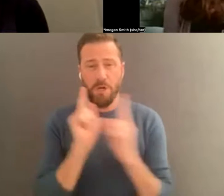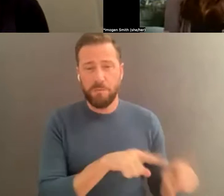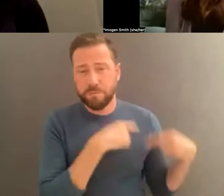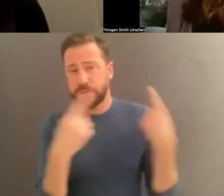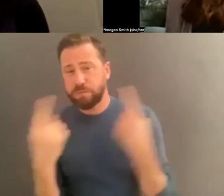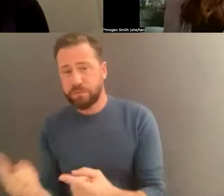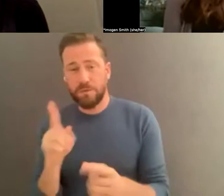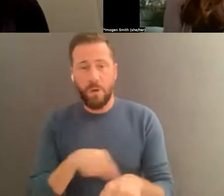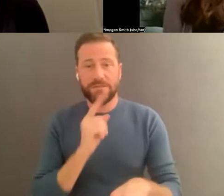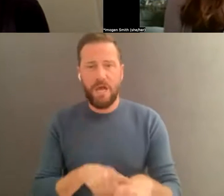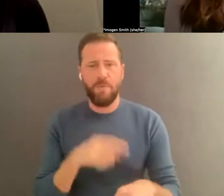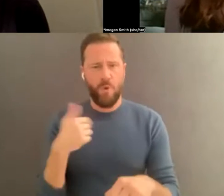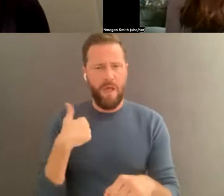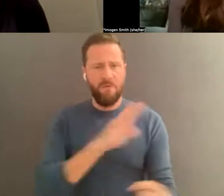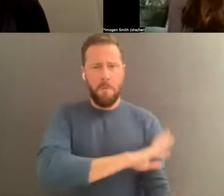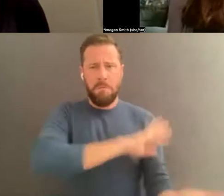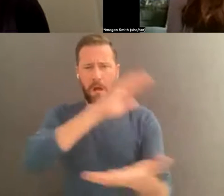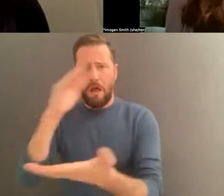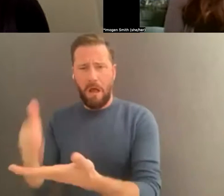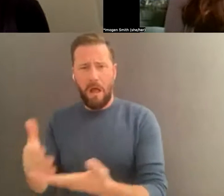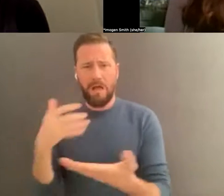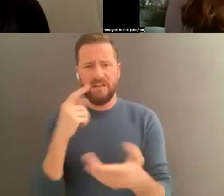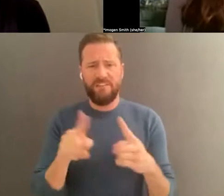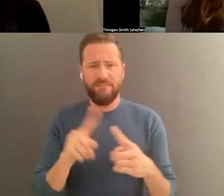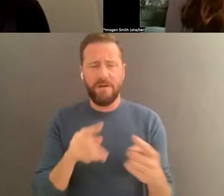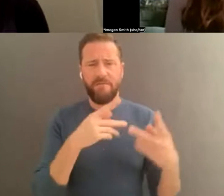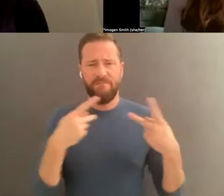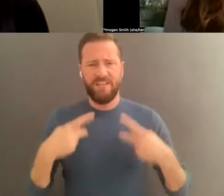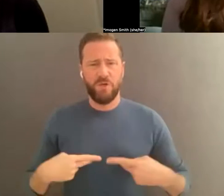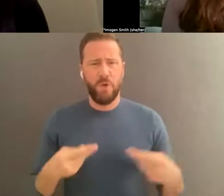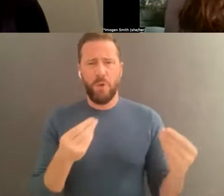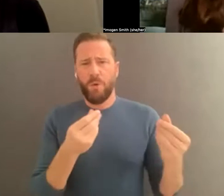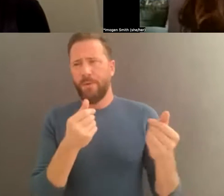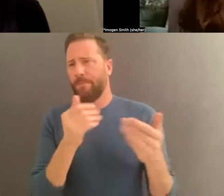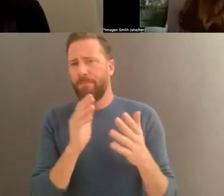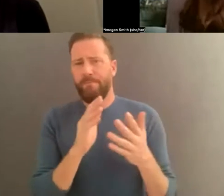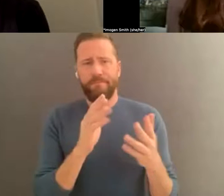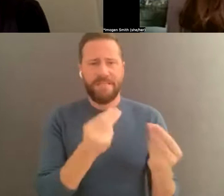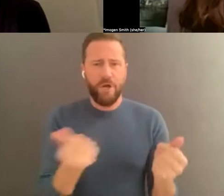photographs, notebooks, programs, audio and videotapes, costumes and prop